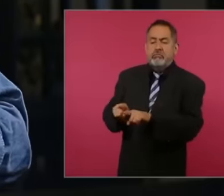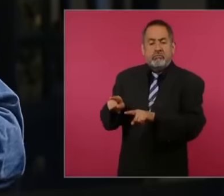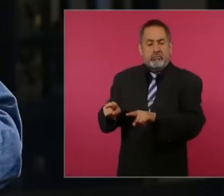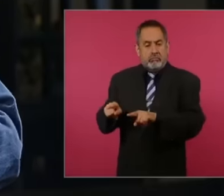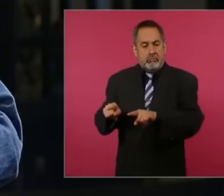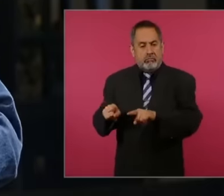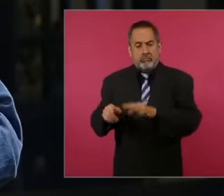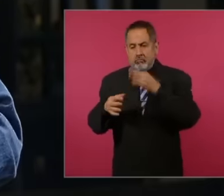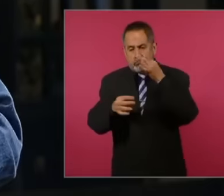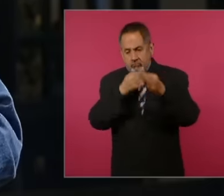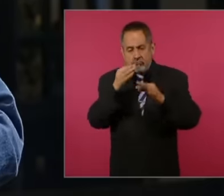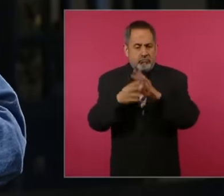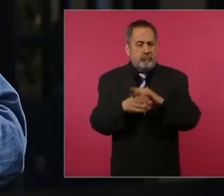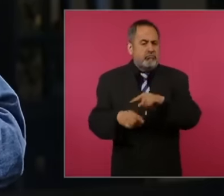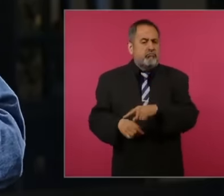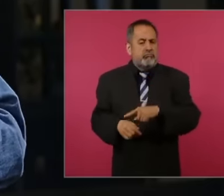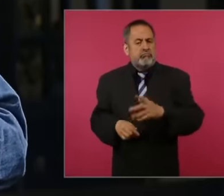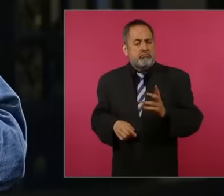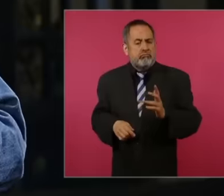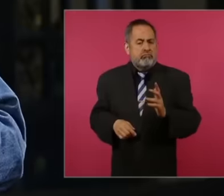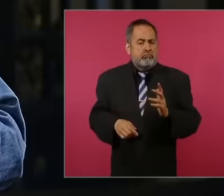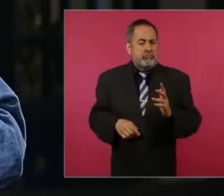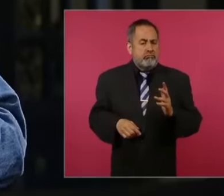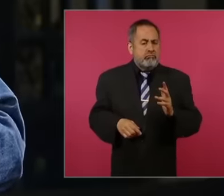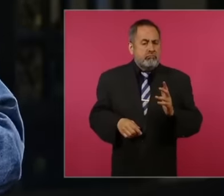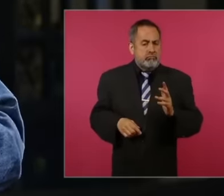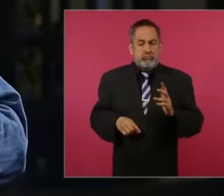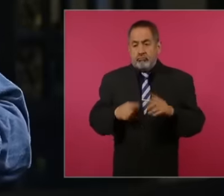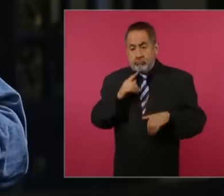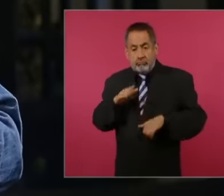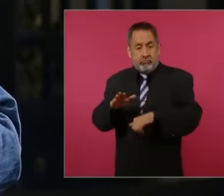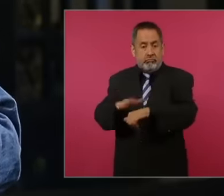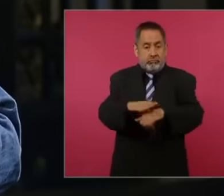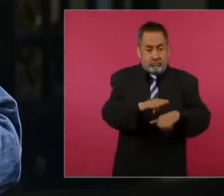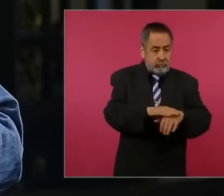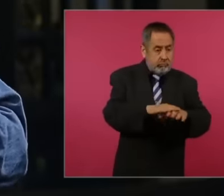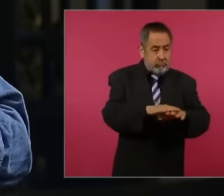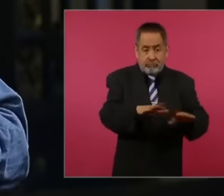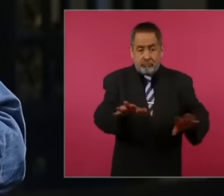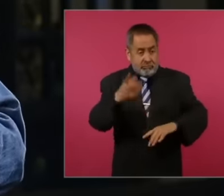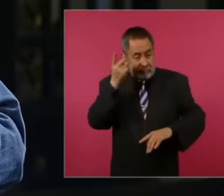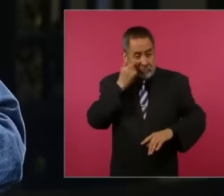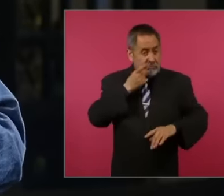mentions to the citizens that they should not go to sleep. I don't know that